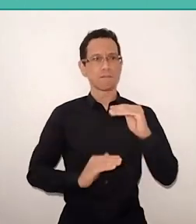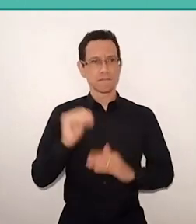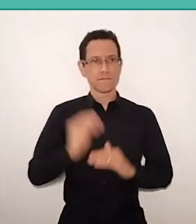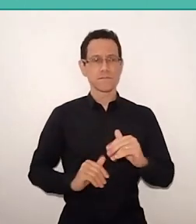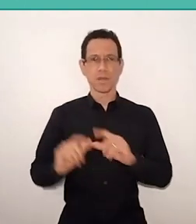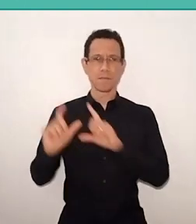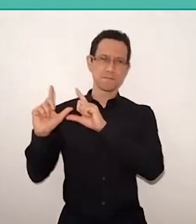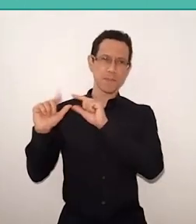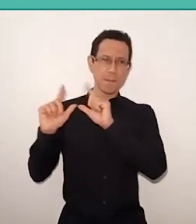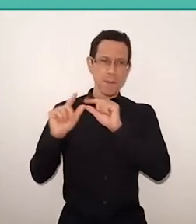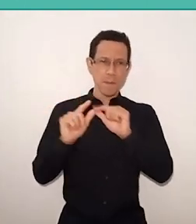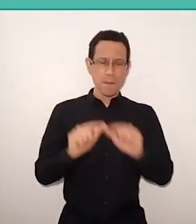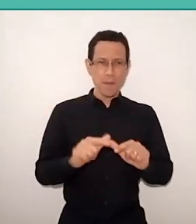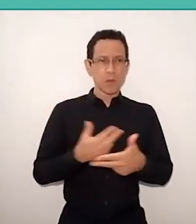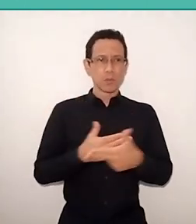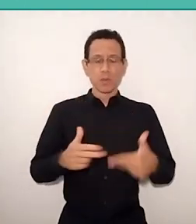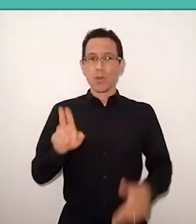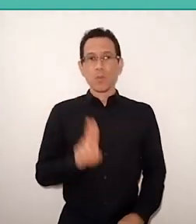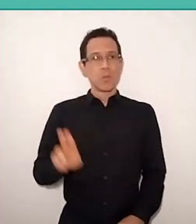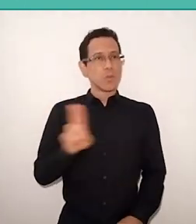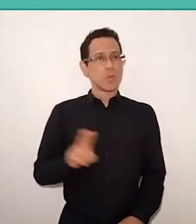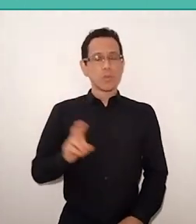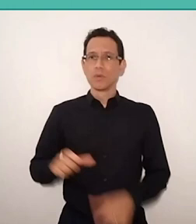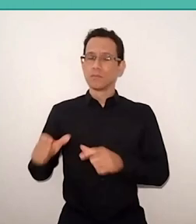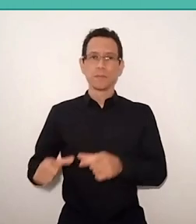today it is used in almost all the fields of knowledge,